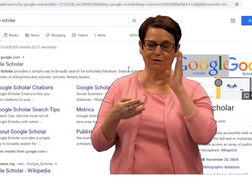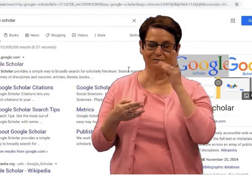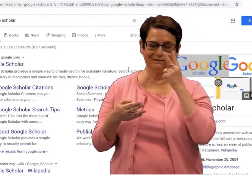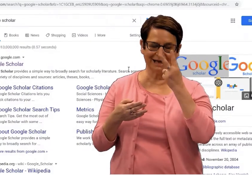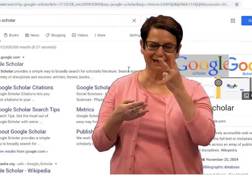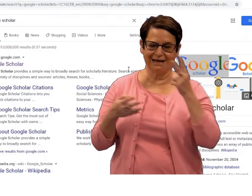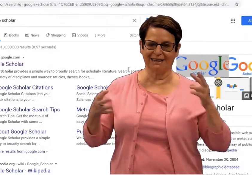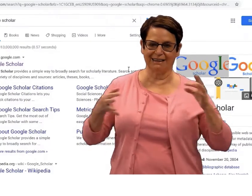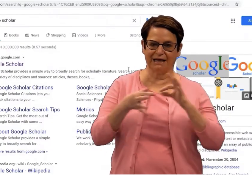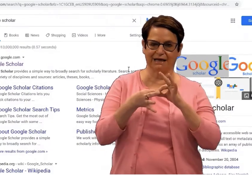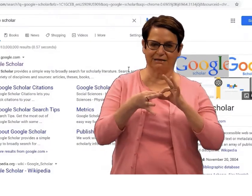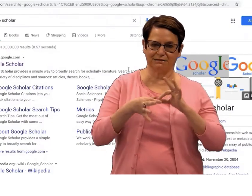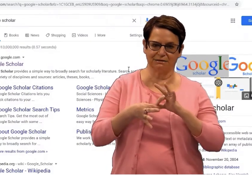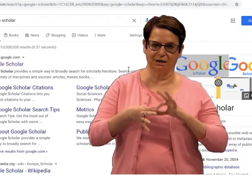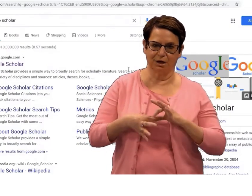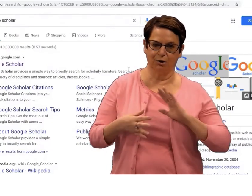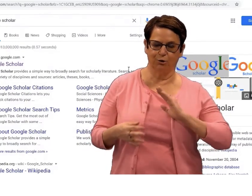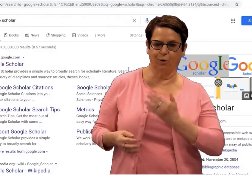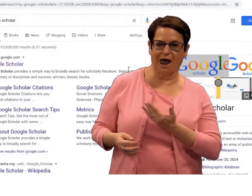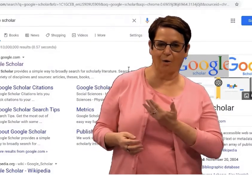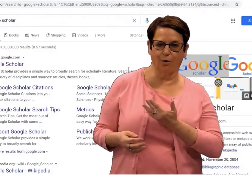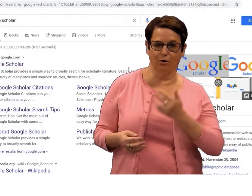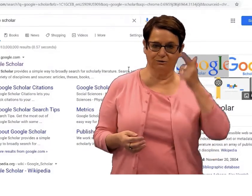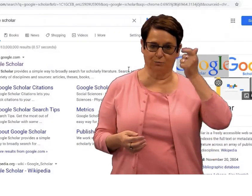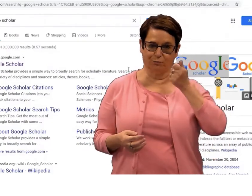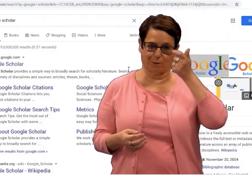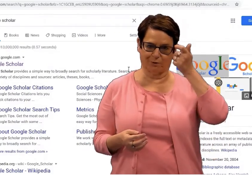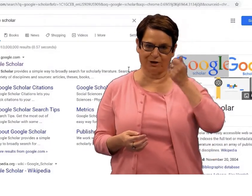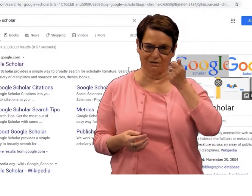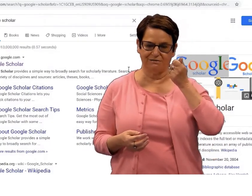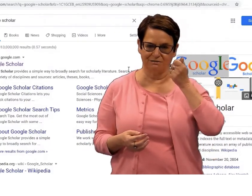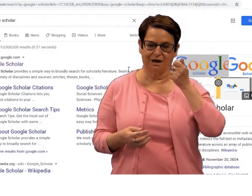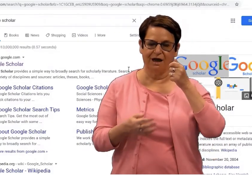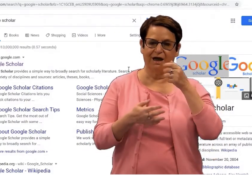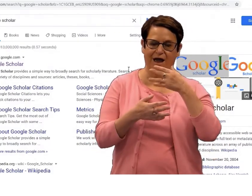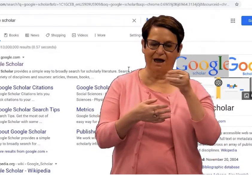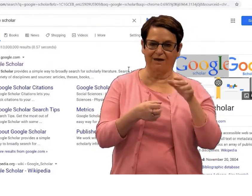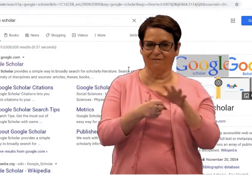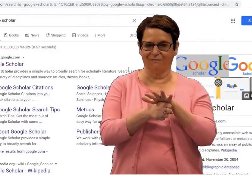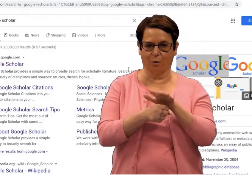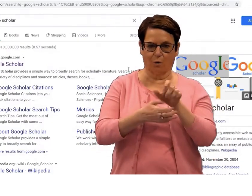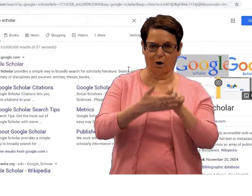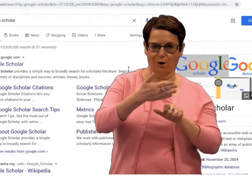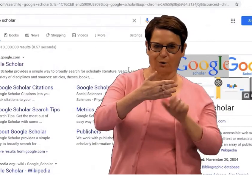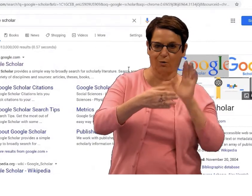In your search results, you will see links to our subscriptions,